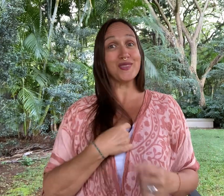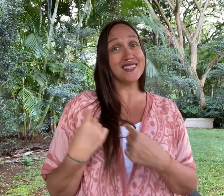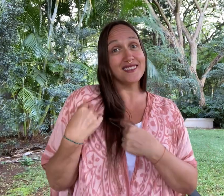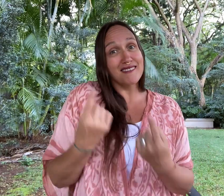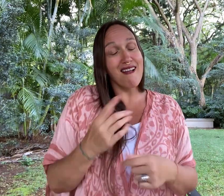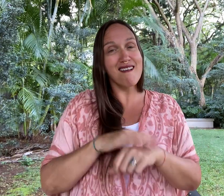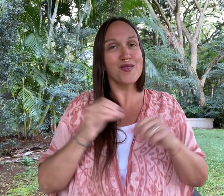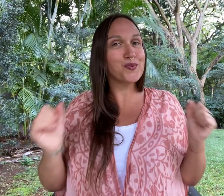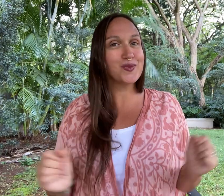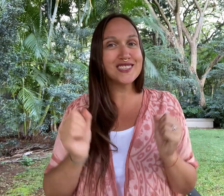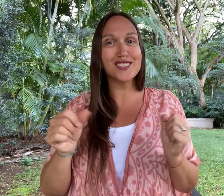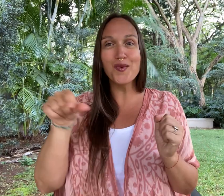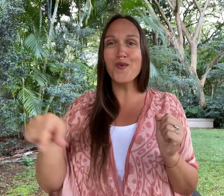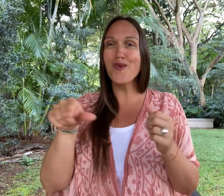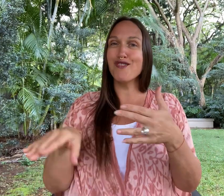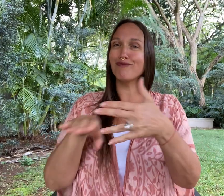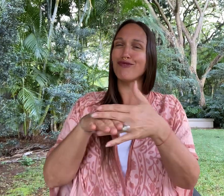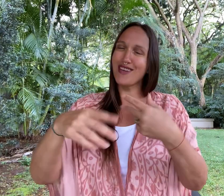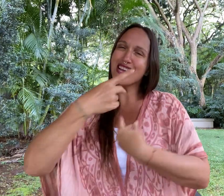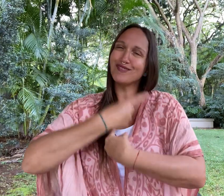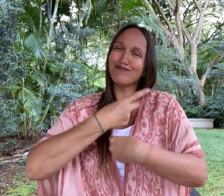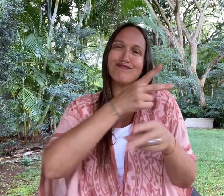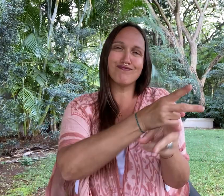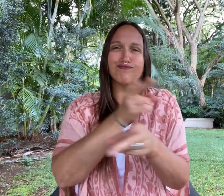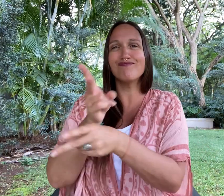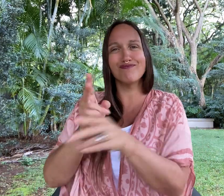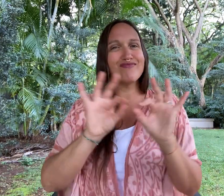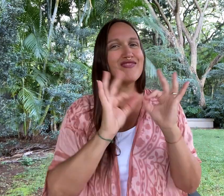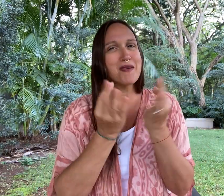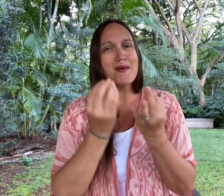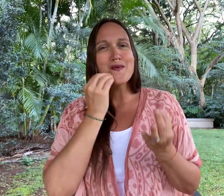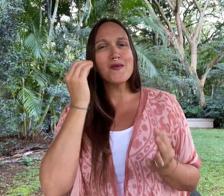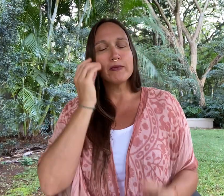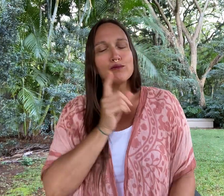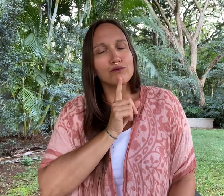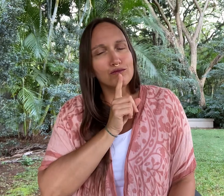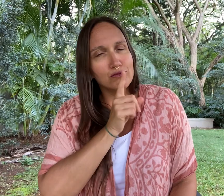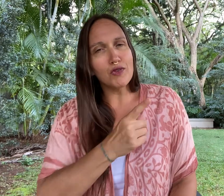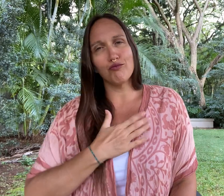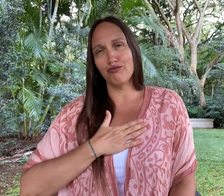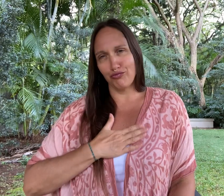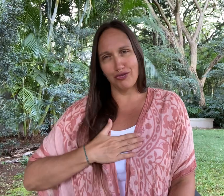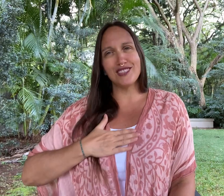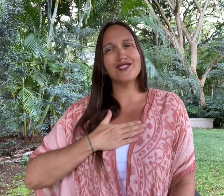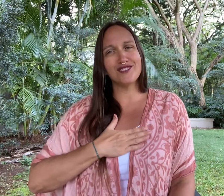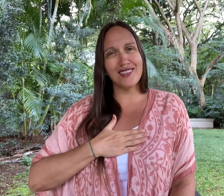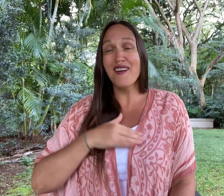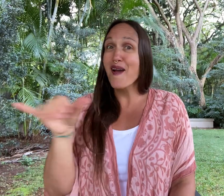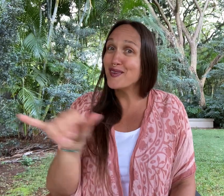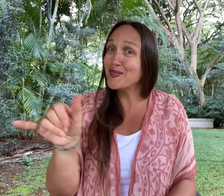We have been truly appreciating self-care through our Winter Quarter Break.